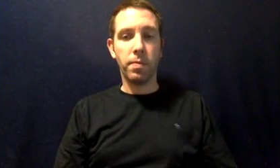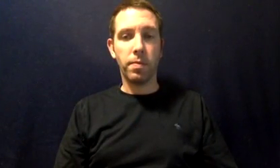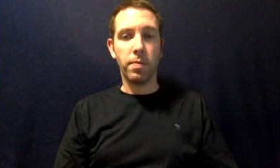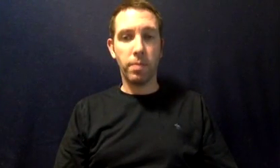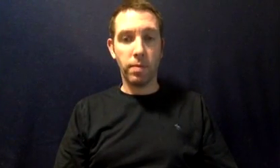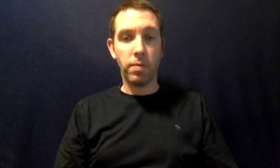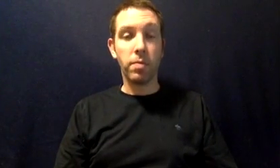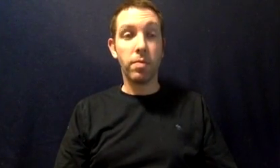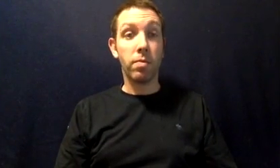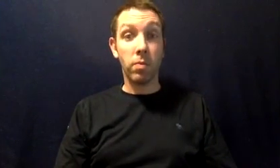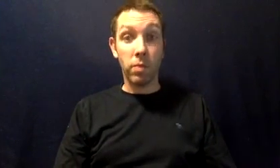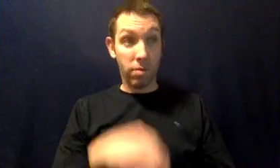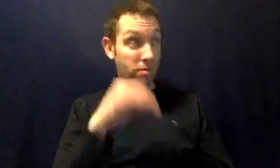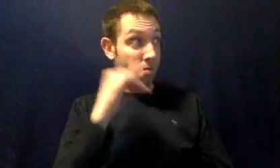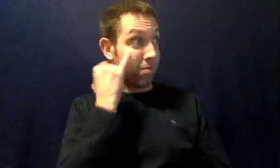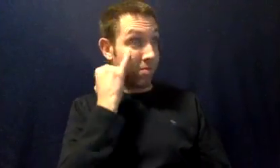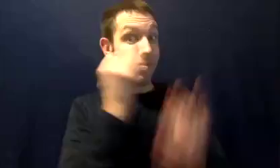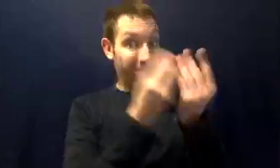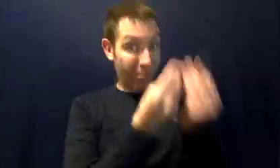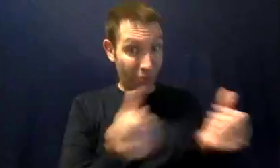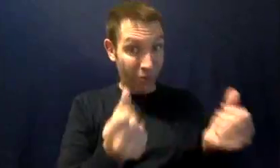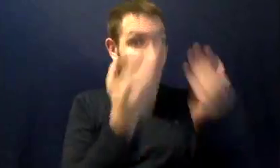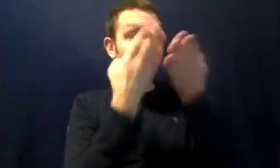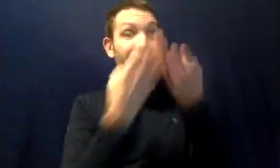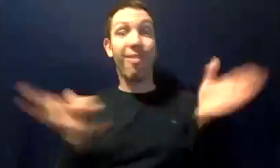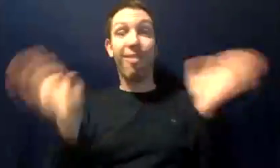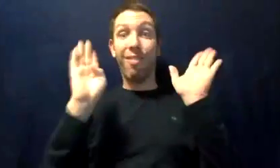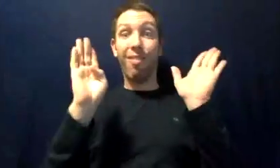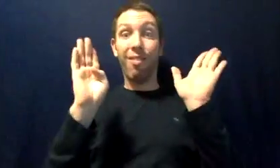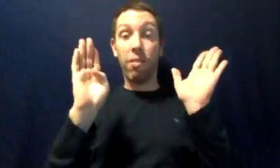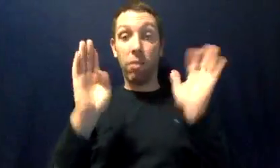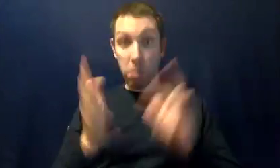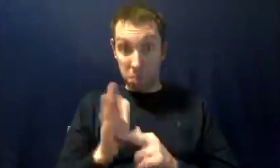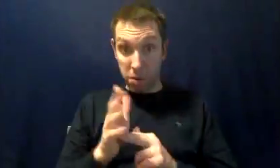If a cure becomes available for RP that restores your visual fields